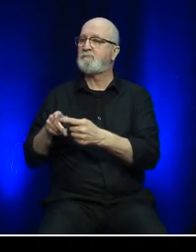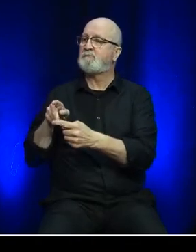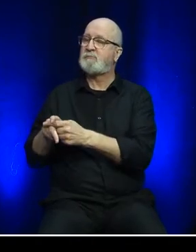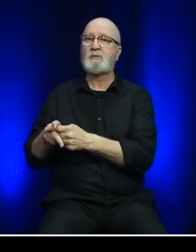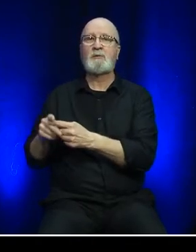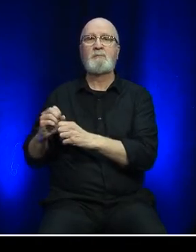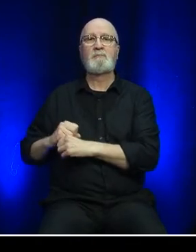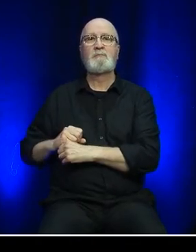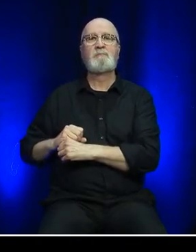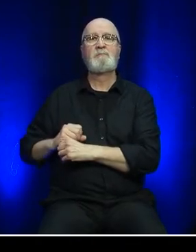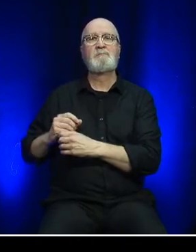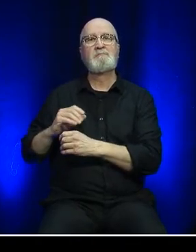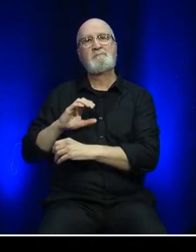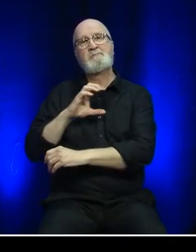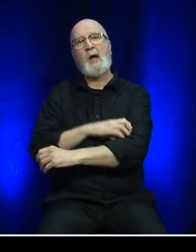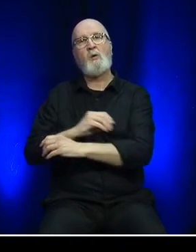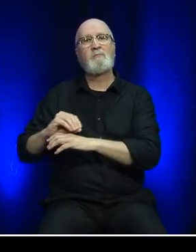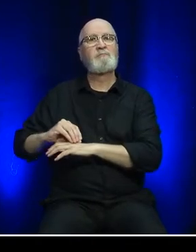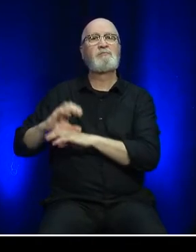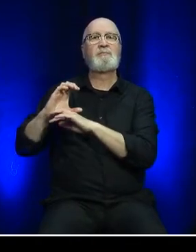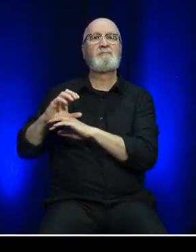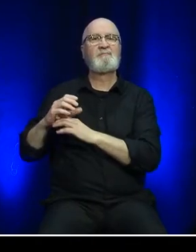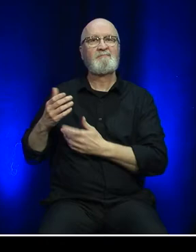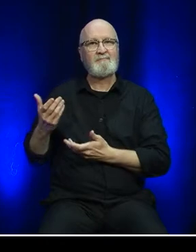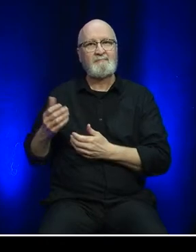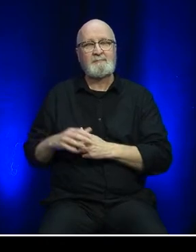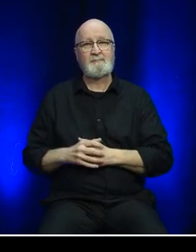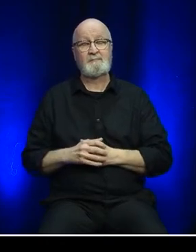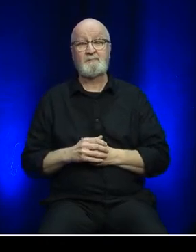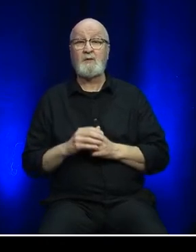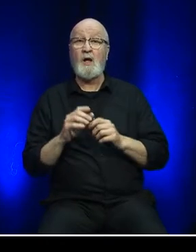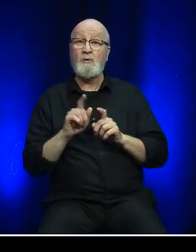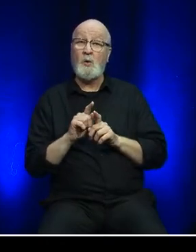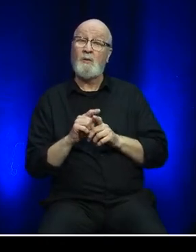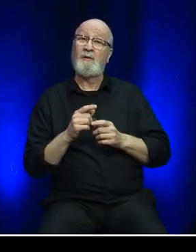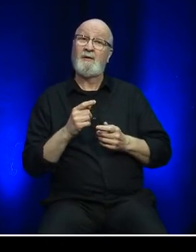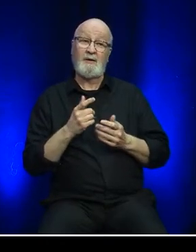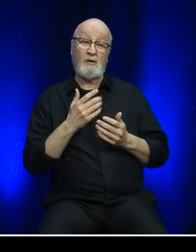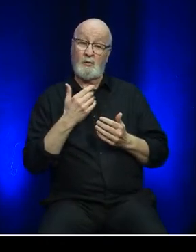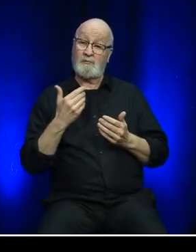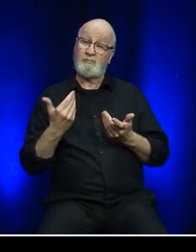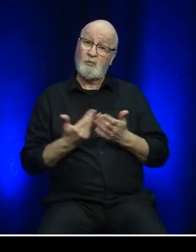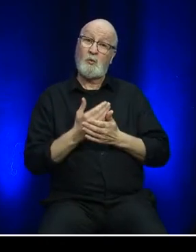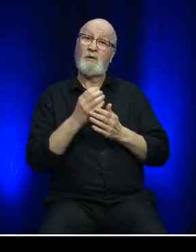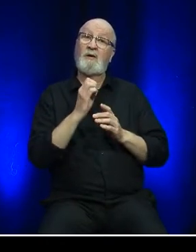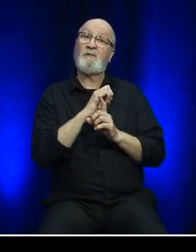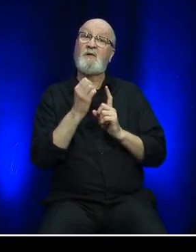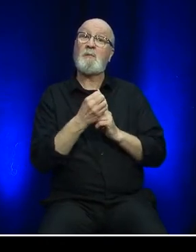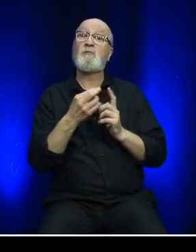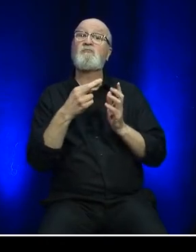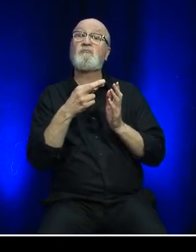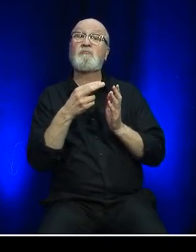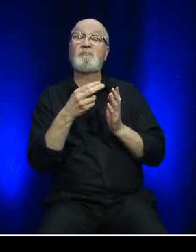Environmental considerations have also played a major part of the new administration building planned for Port aux Basques